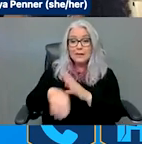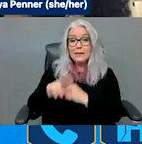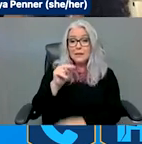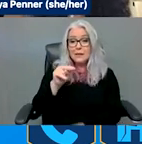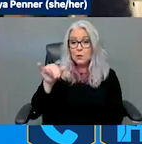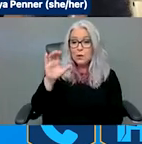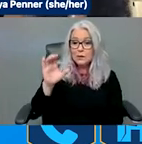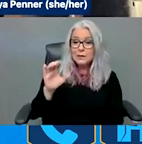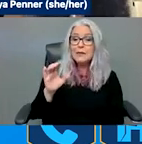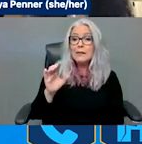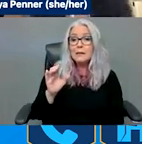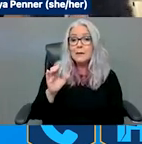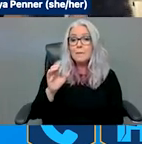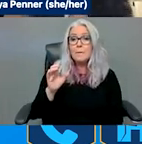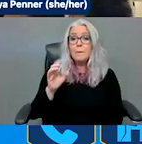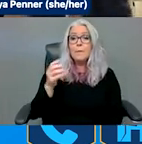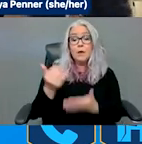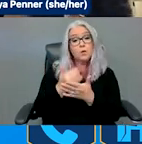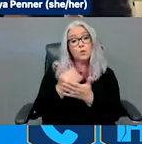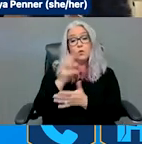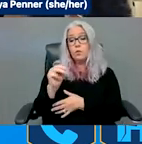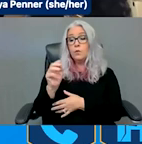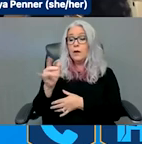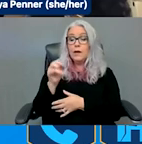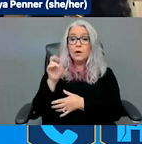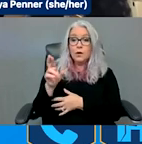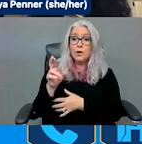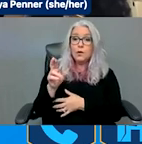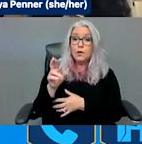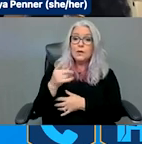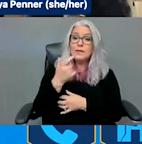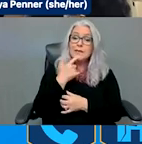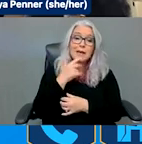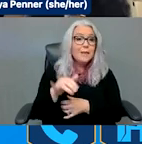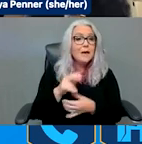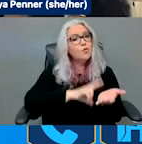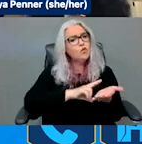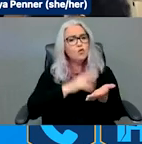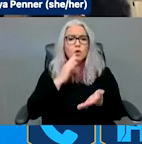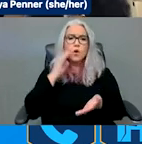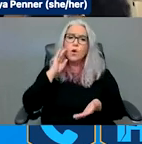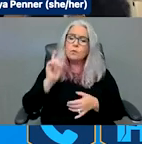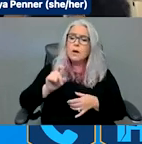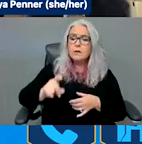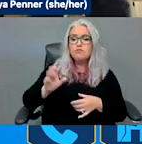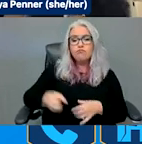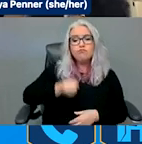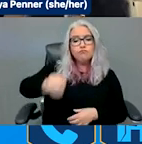mayor thinking that nursing homes are the place to put people that are homeless, people with psychiatric